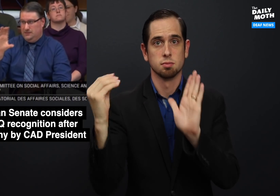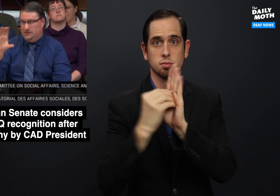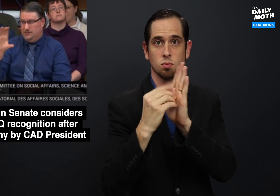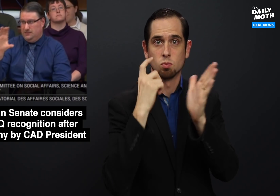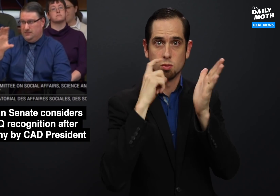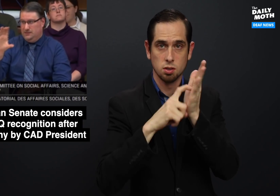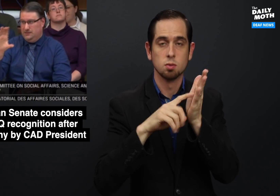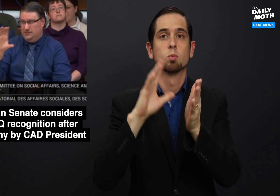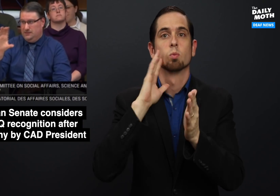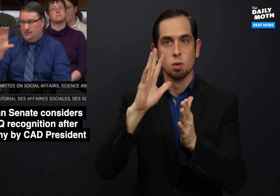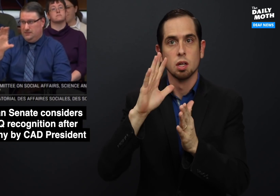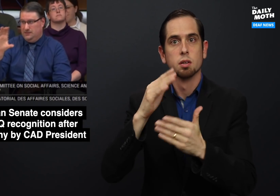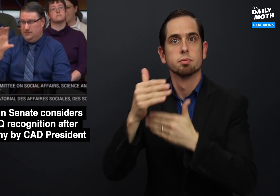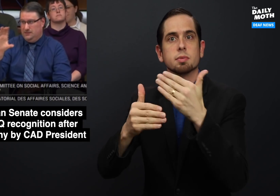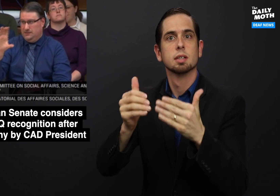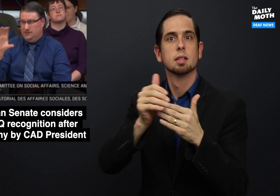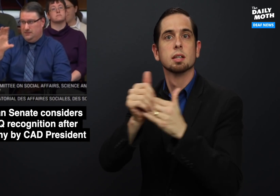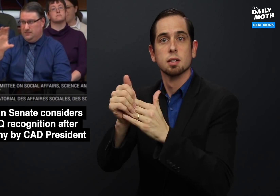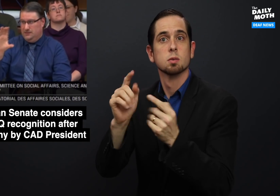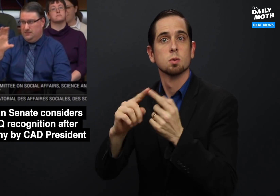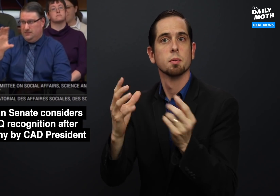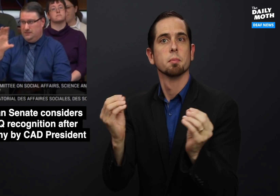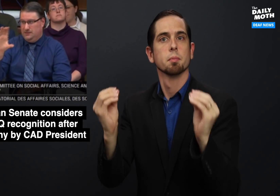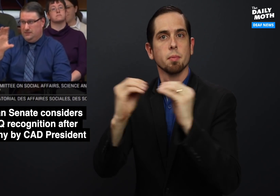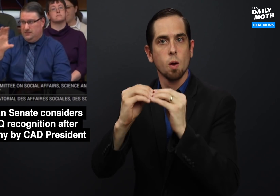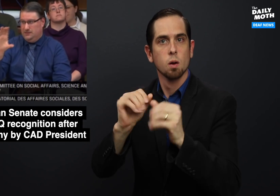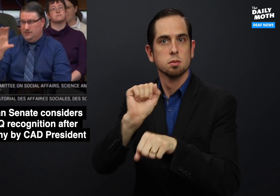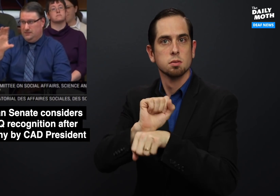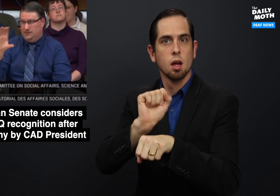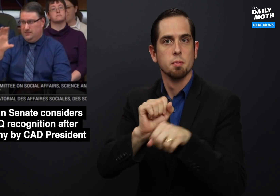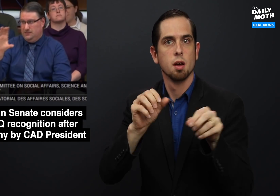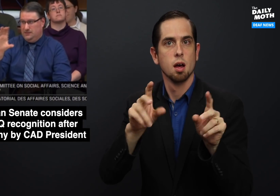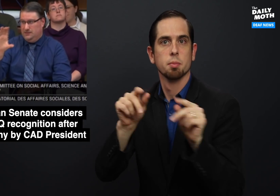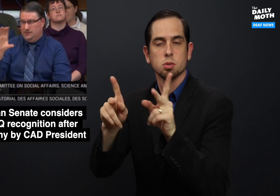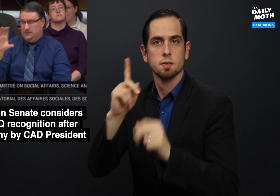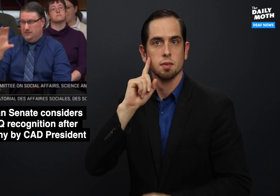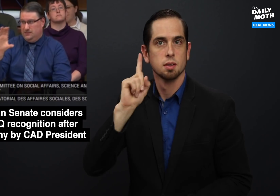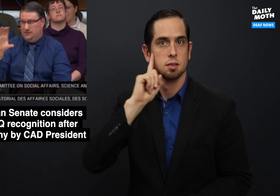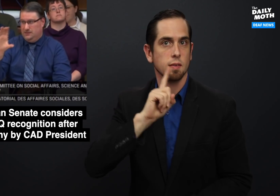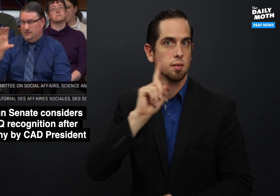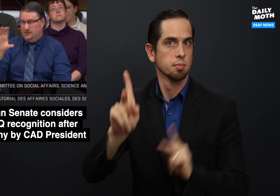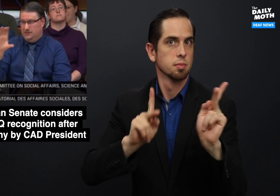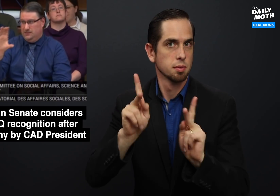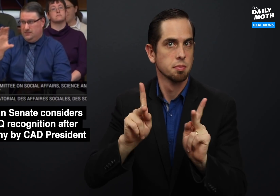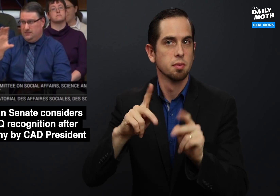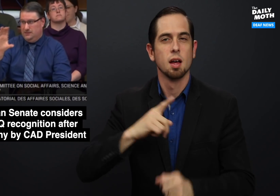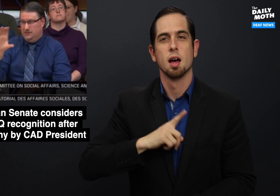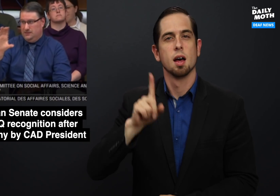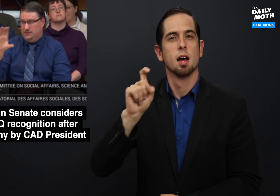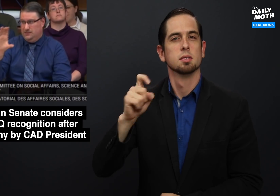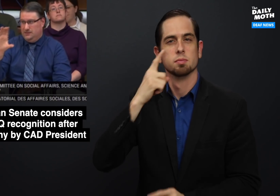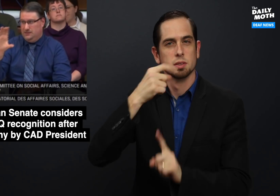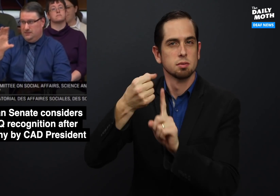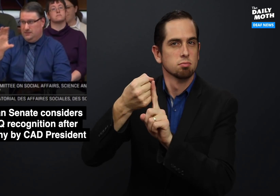recognition would lead to more job opportunities for Deaf people. I asked him to expand on that.